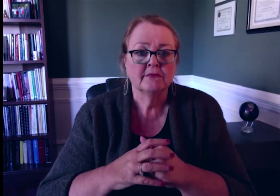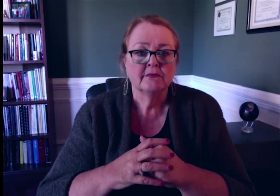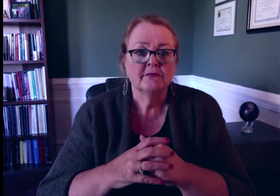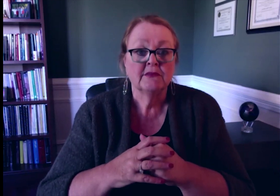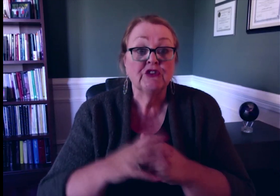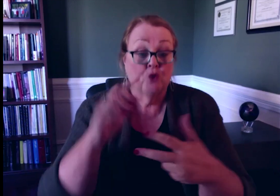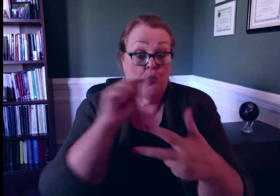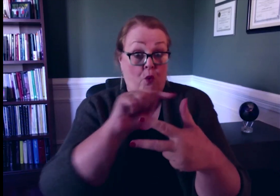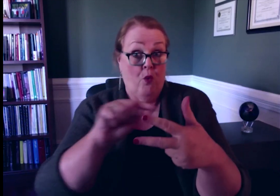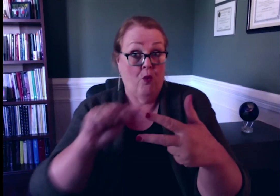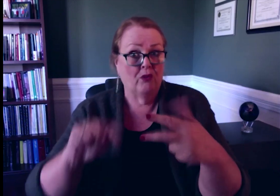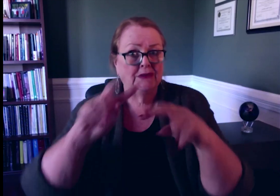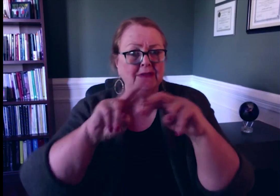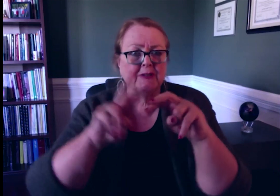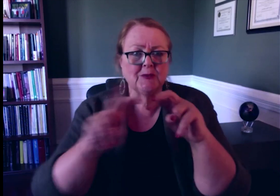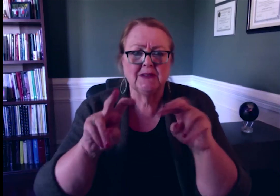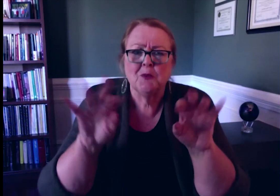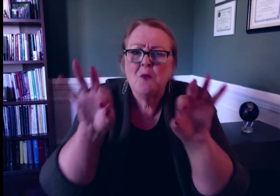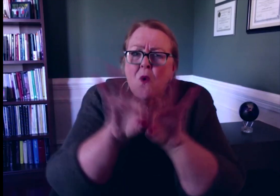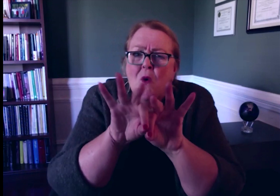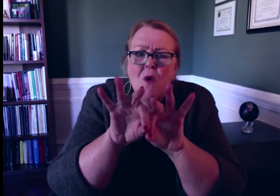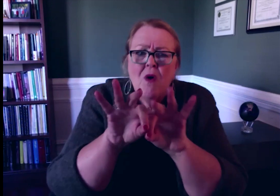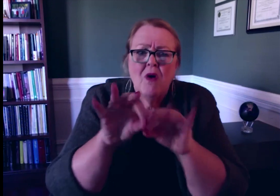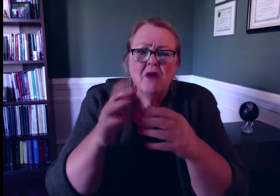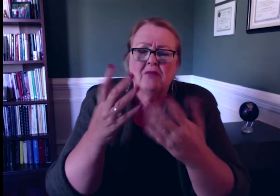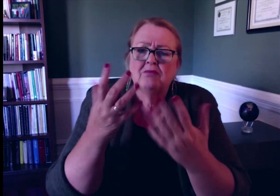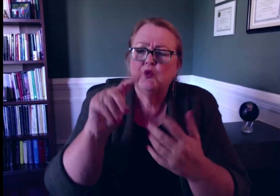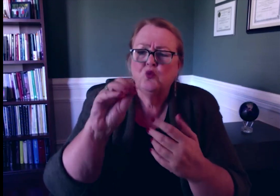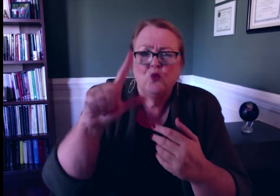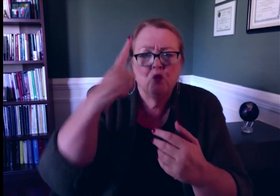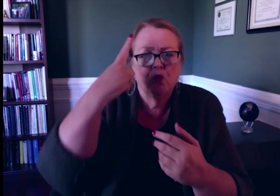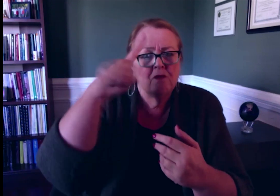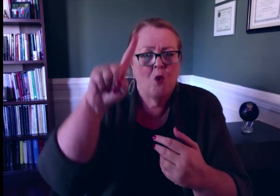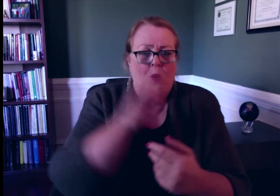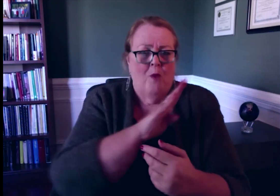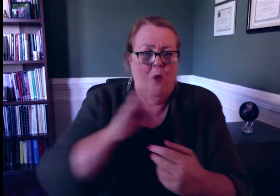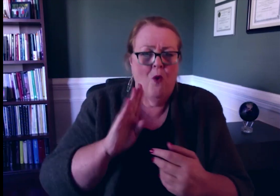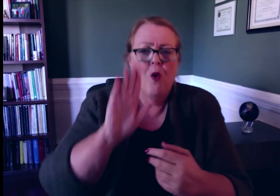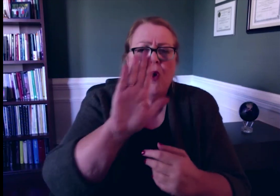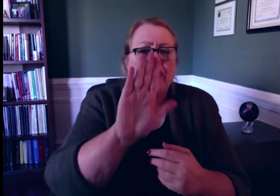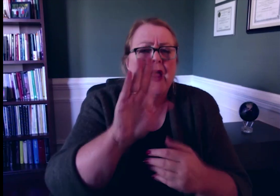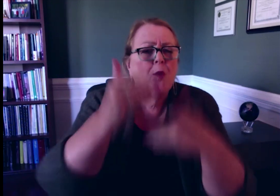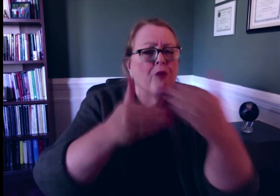These three assessments are critical tools to help the board make decisions - they want